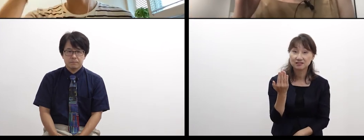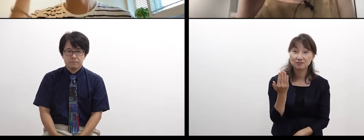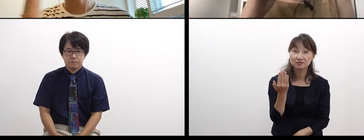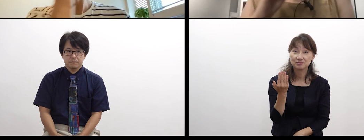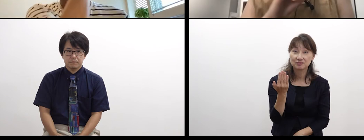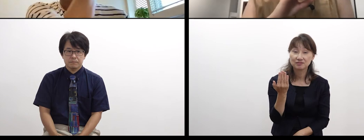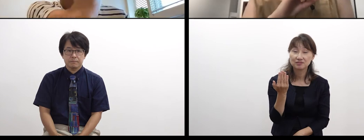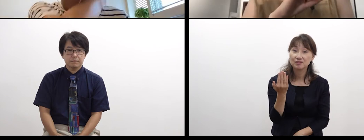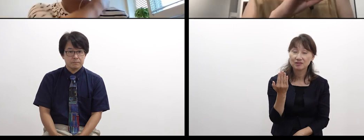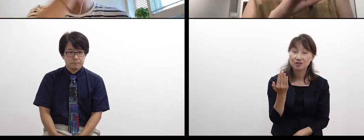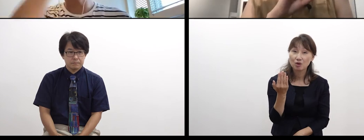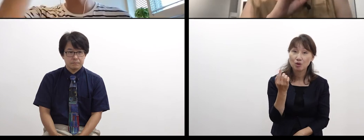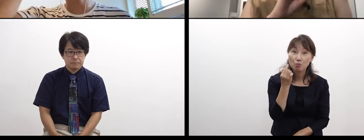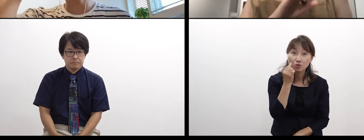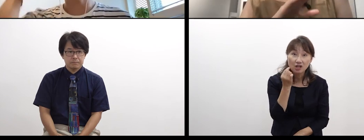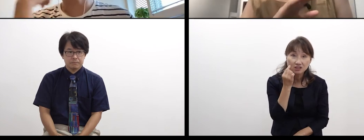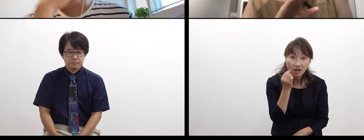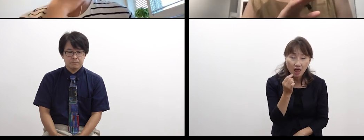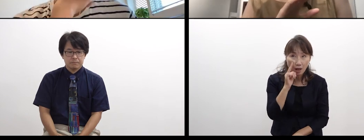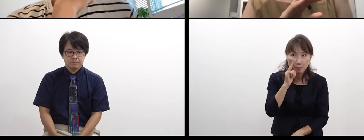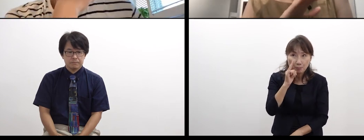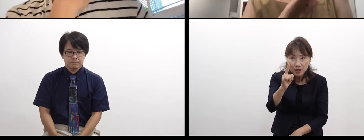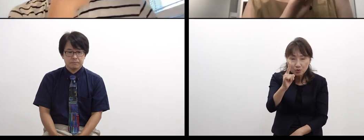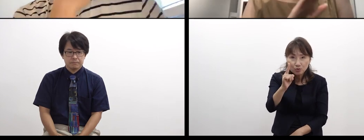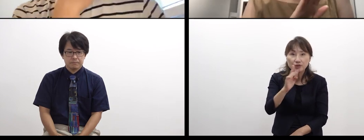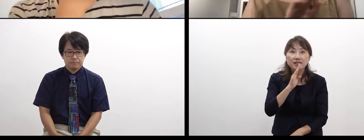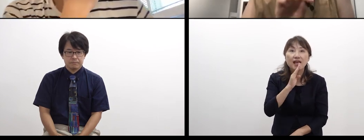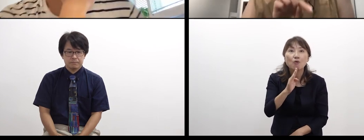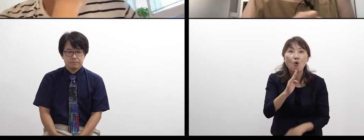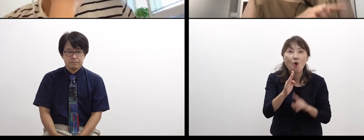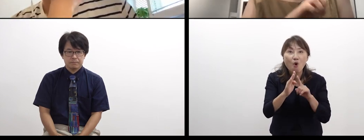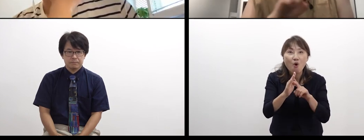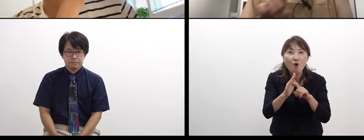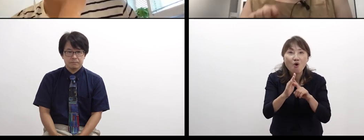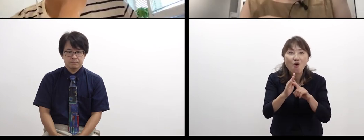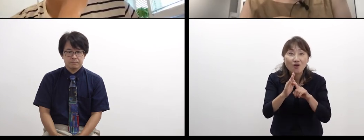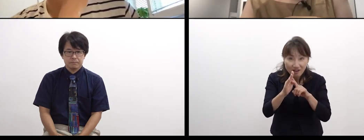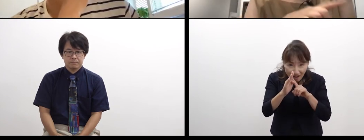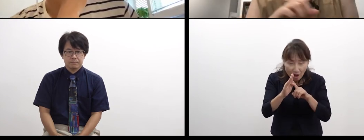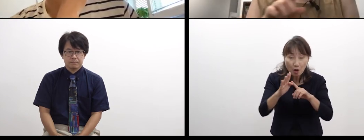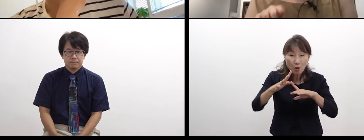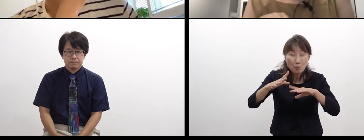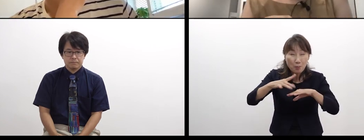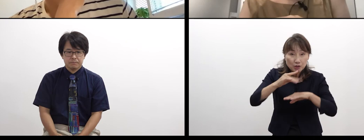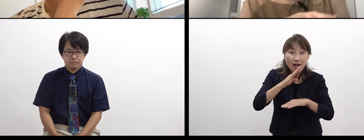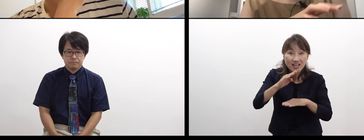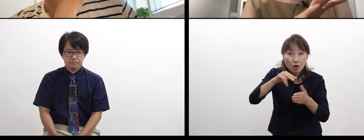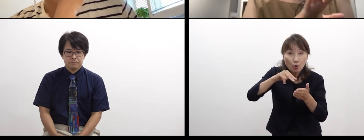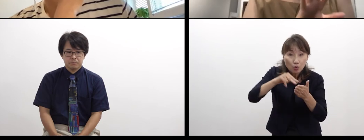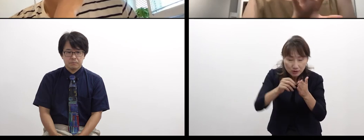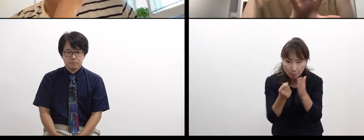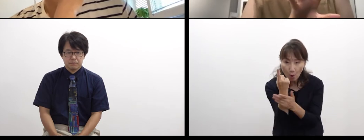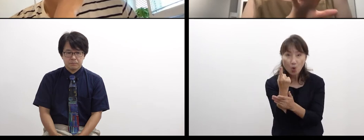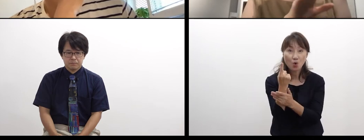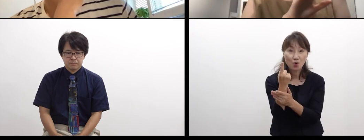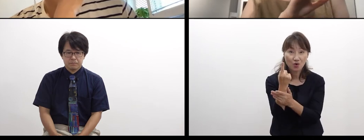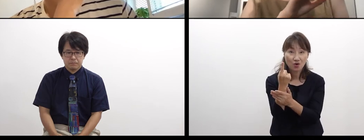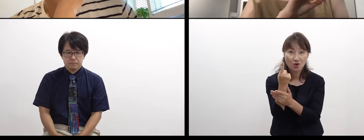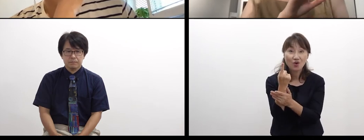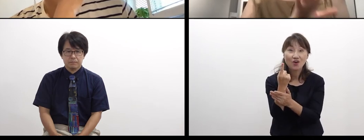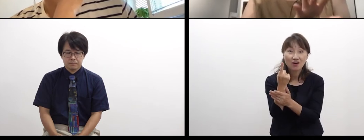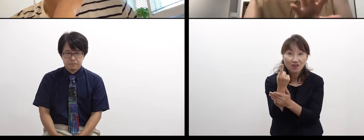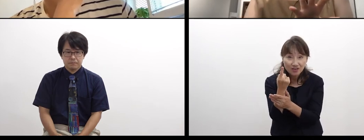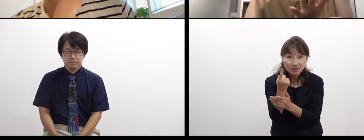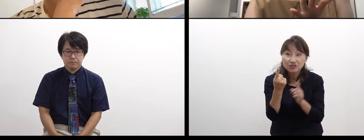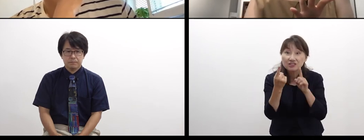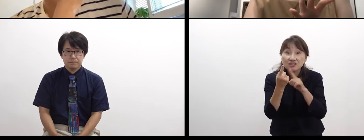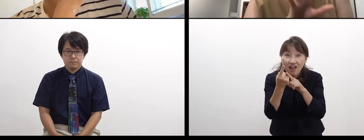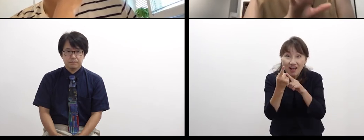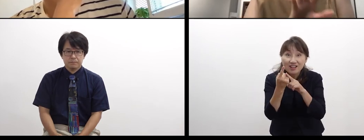perhaps, there may exists a world where visual language was born as the first and original language,